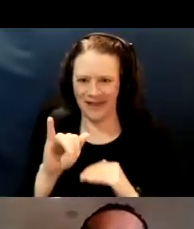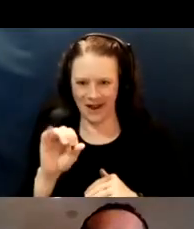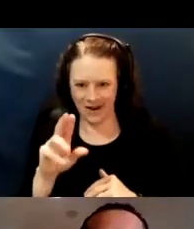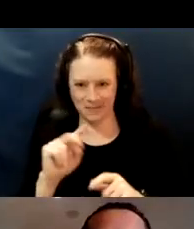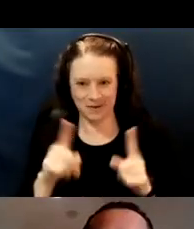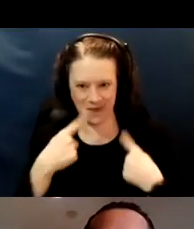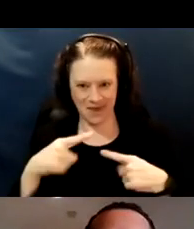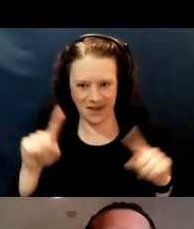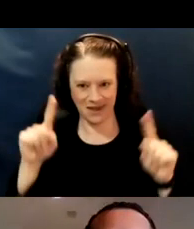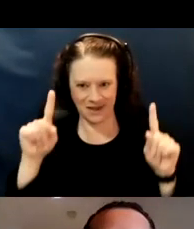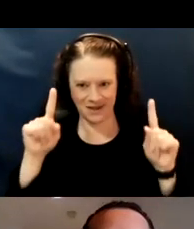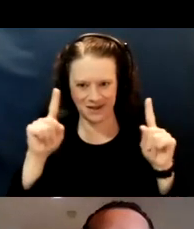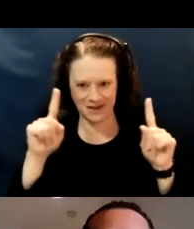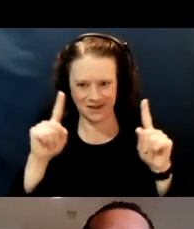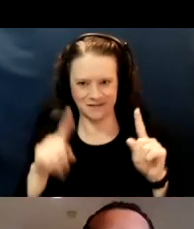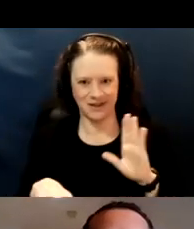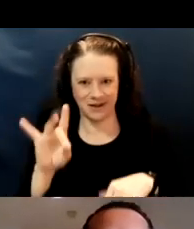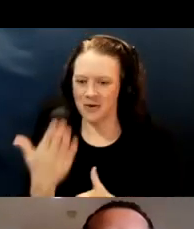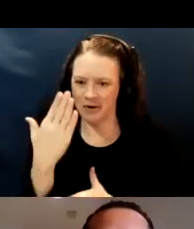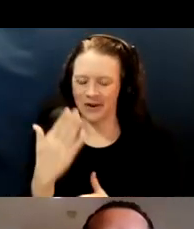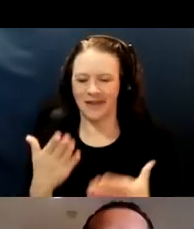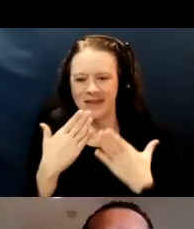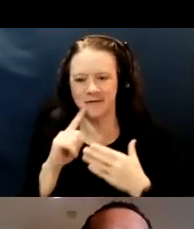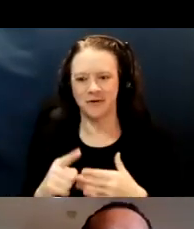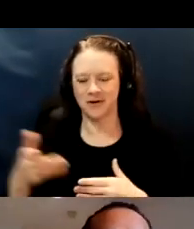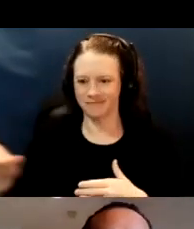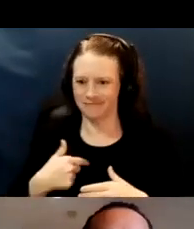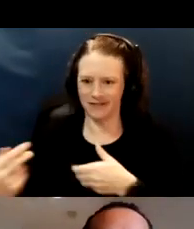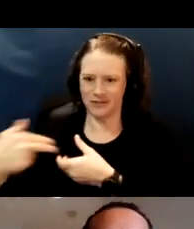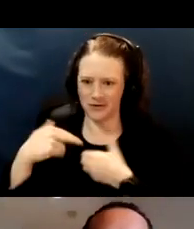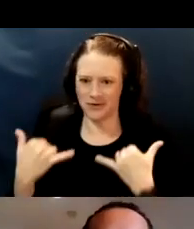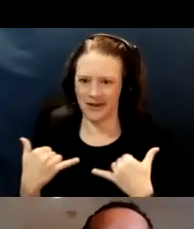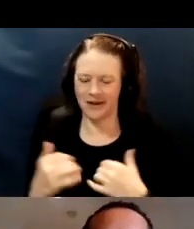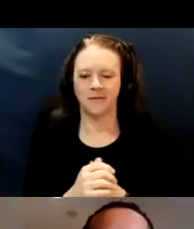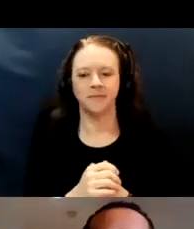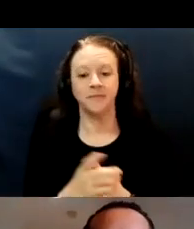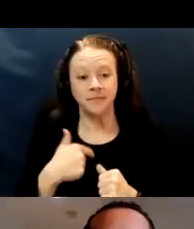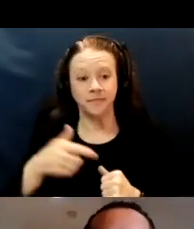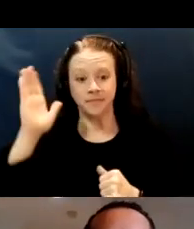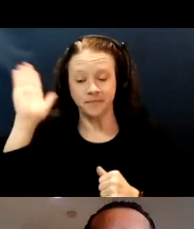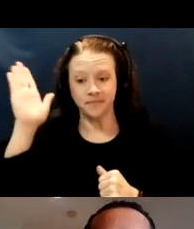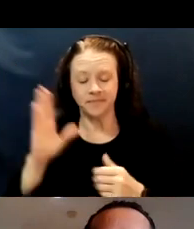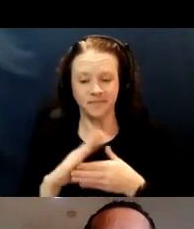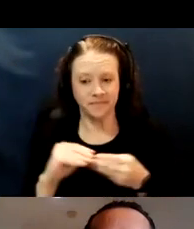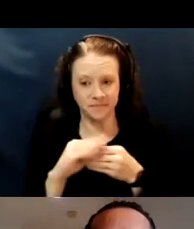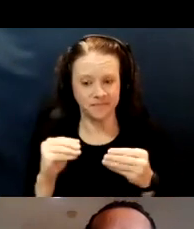Good morning, everybody. Thank you so much for having me here today. I'm gonna be sharing a presentation